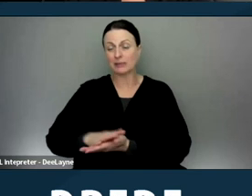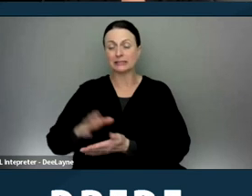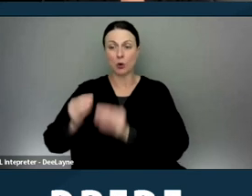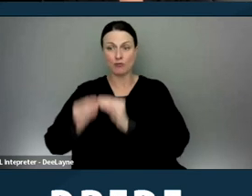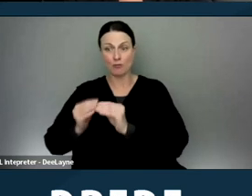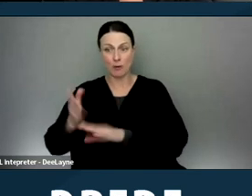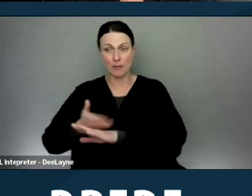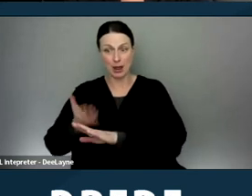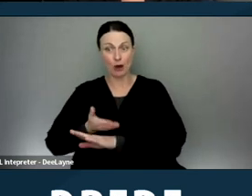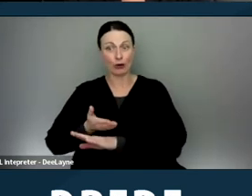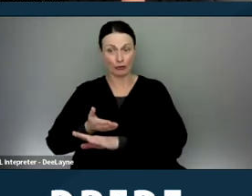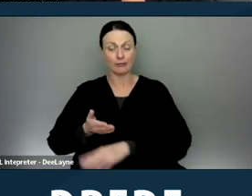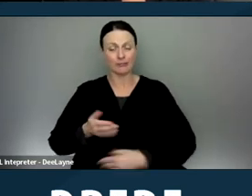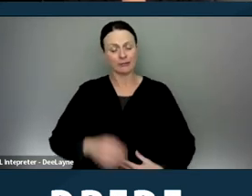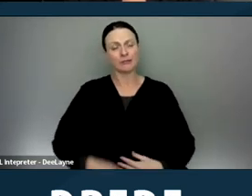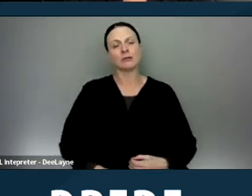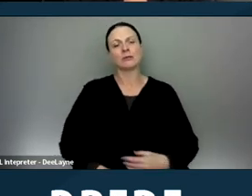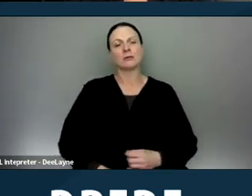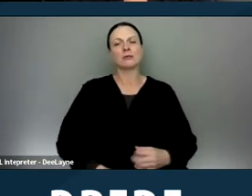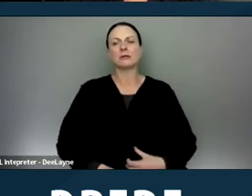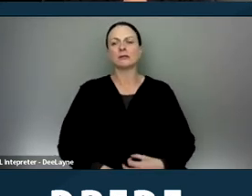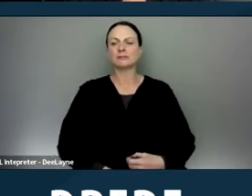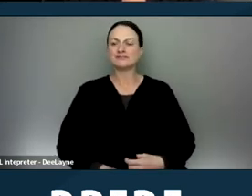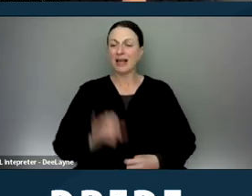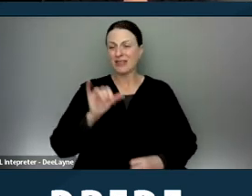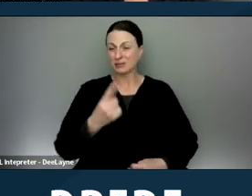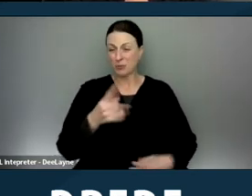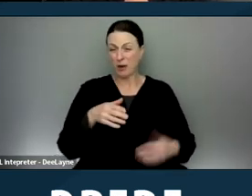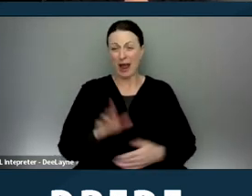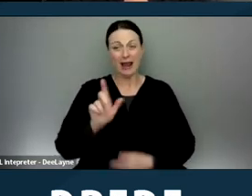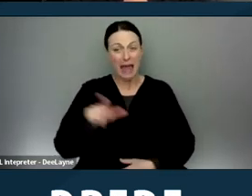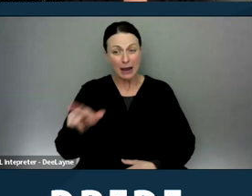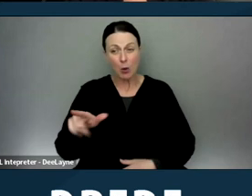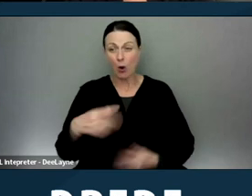And this is a way that landlords and housing providers often discriminate